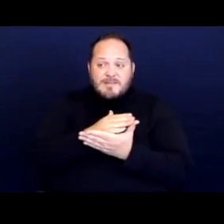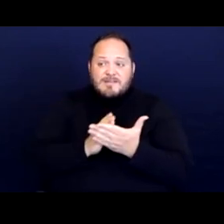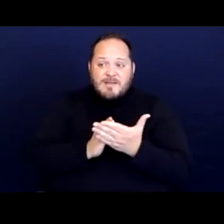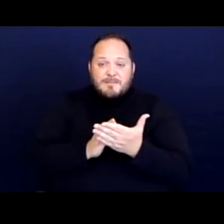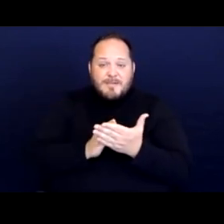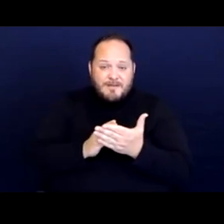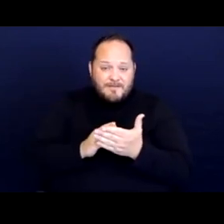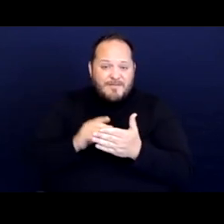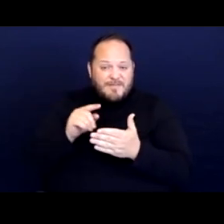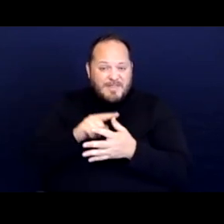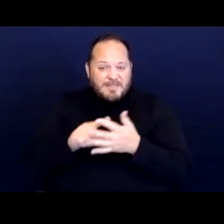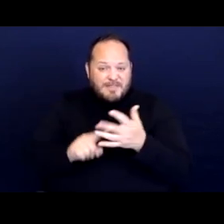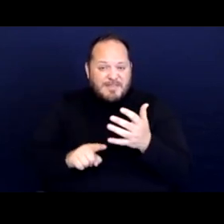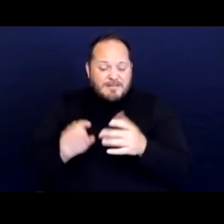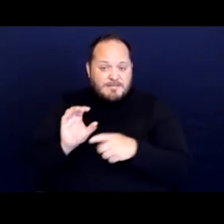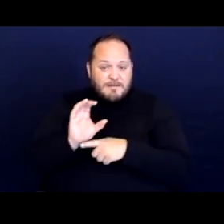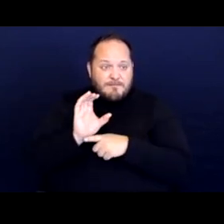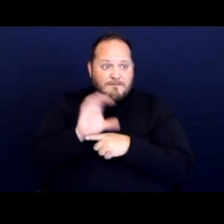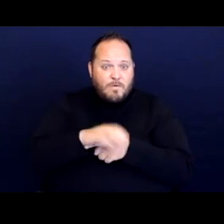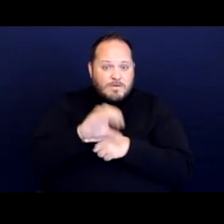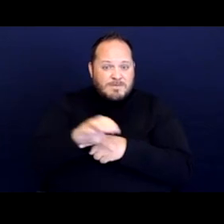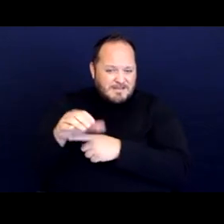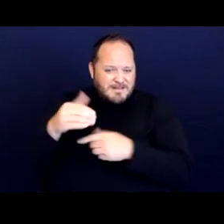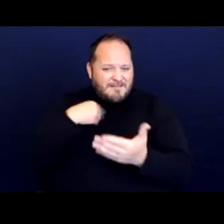have financial ramifications.